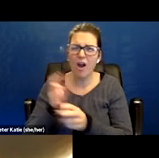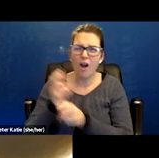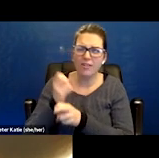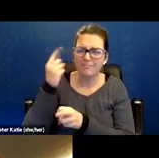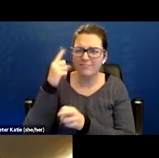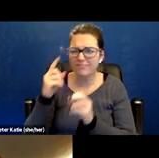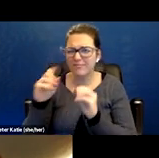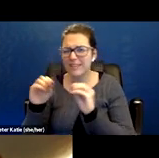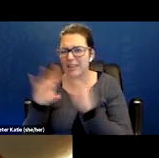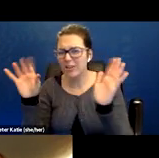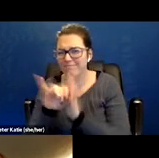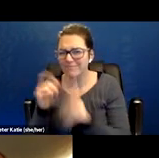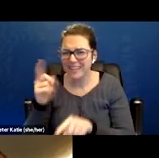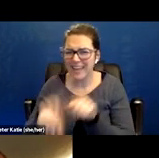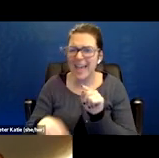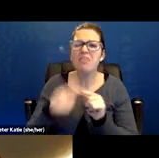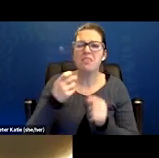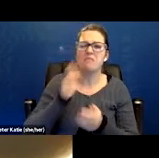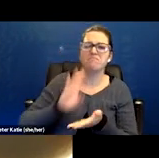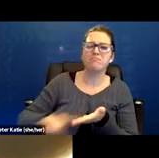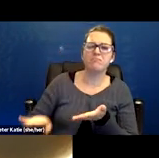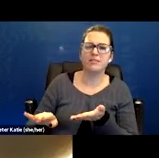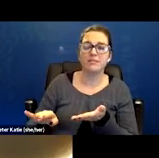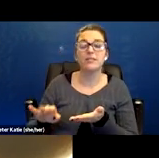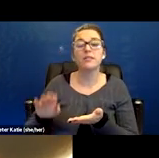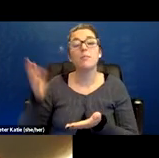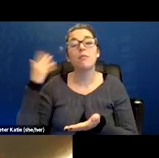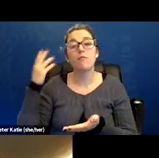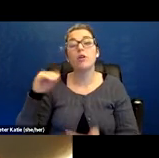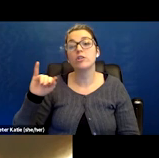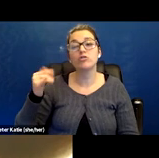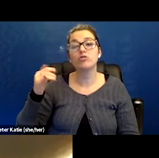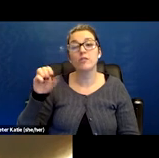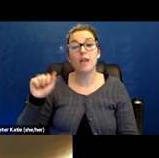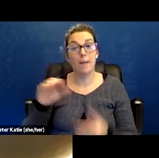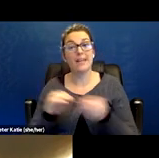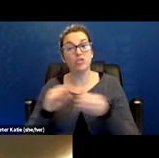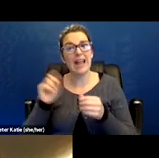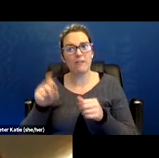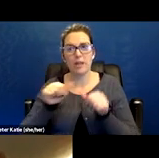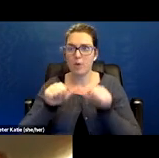And I think, earlier Jessica talked about being persistent and I think that's really the key